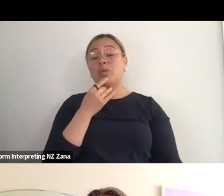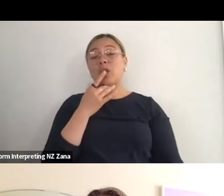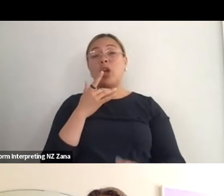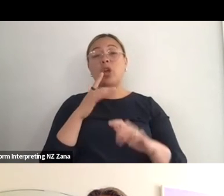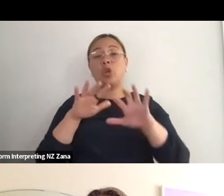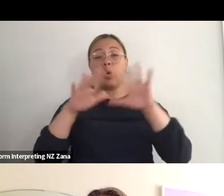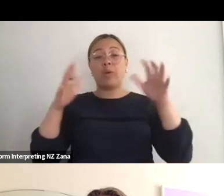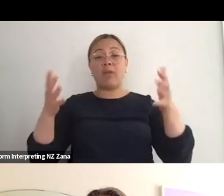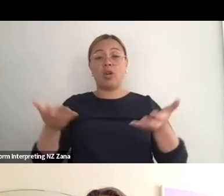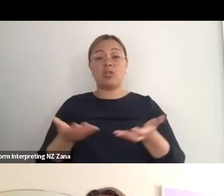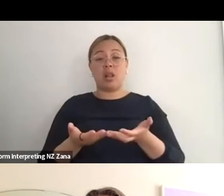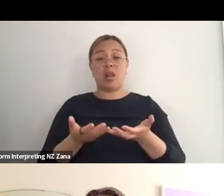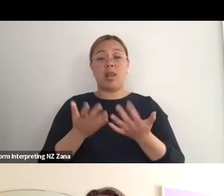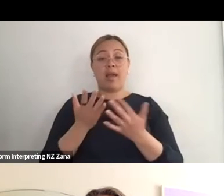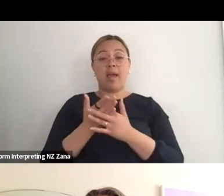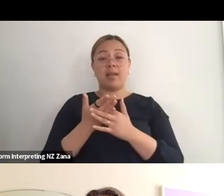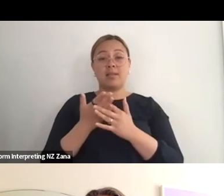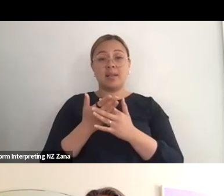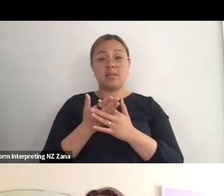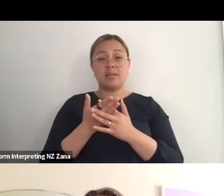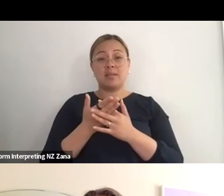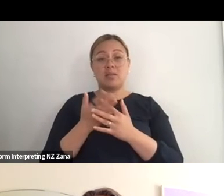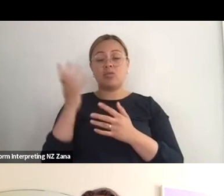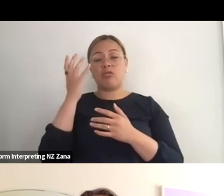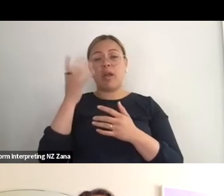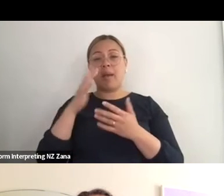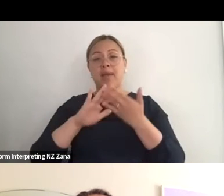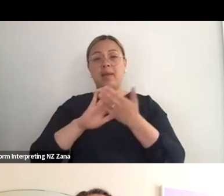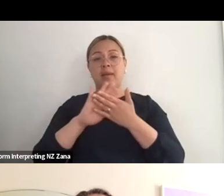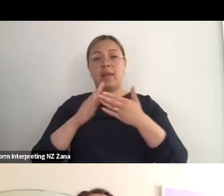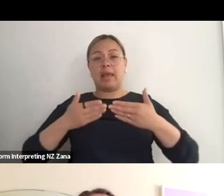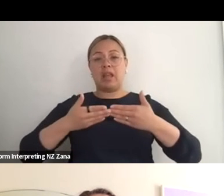to end- or Universal entrance, sorry, is what I mean so everybody comes in the same way.